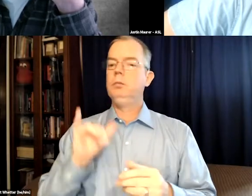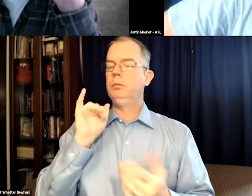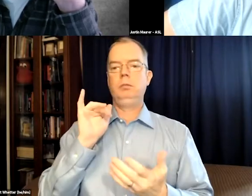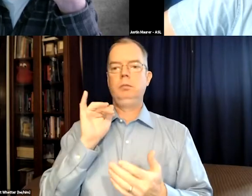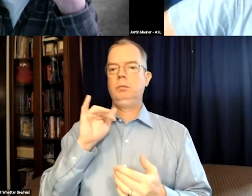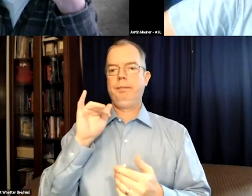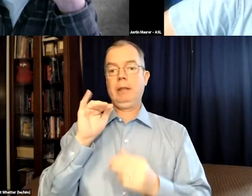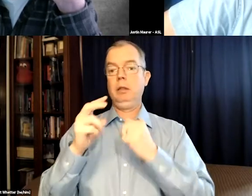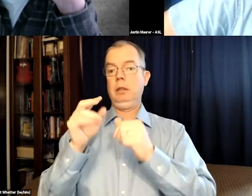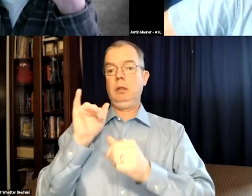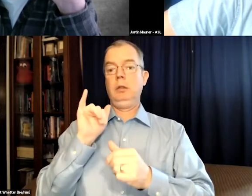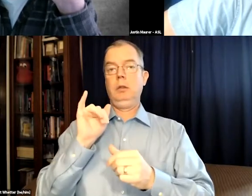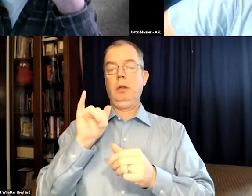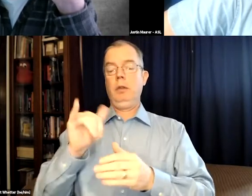and making sure that everything was correct.